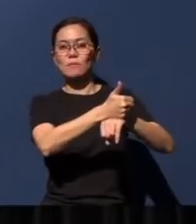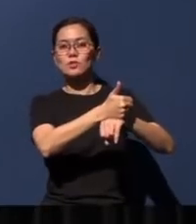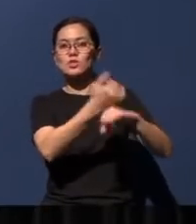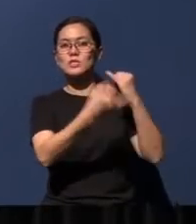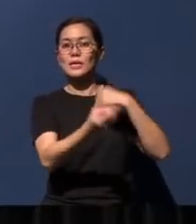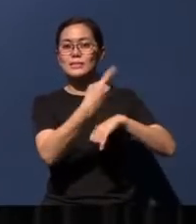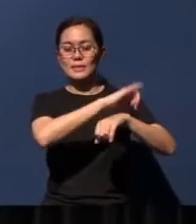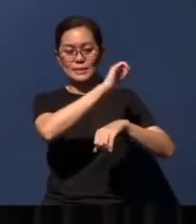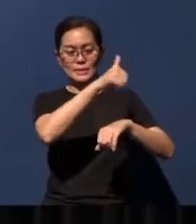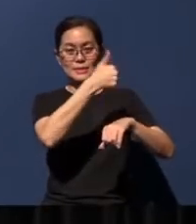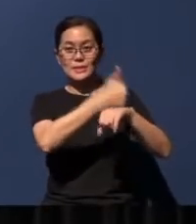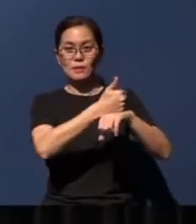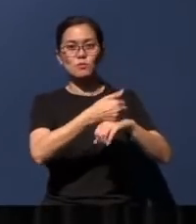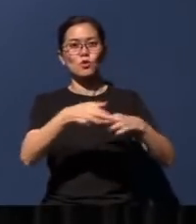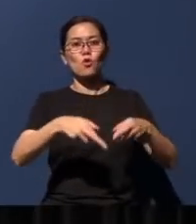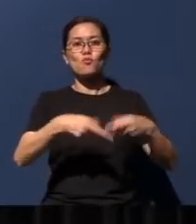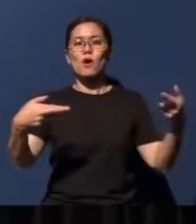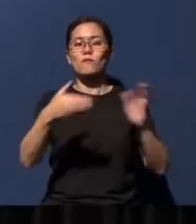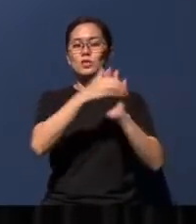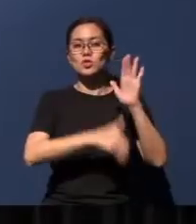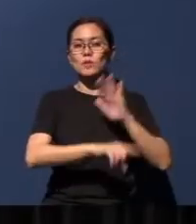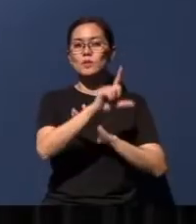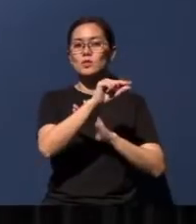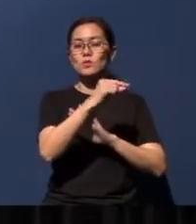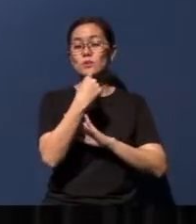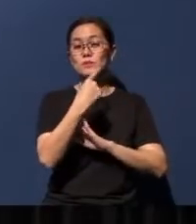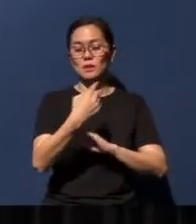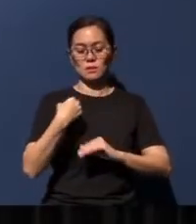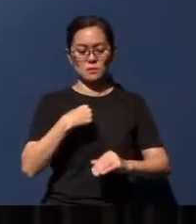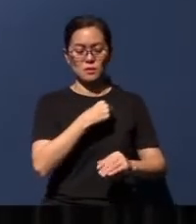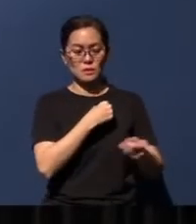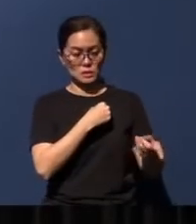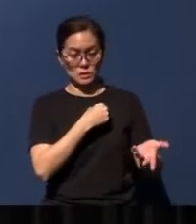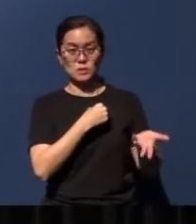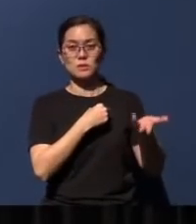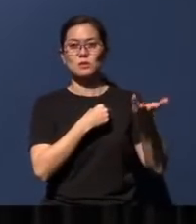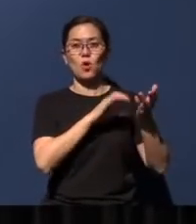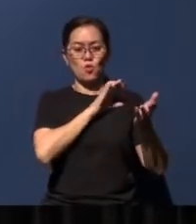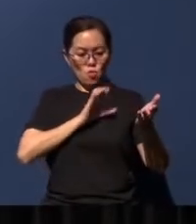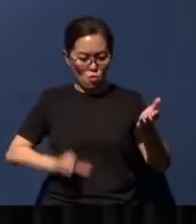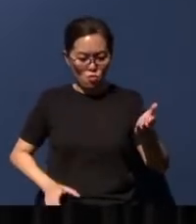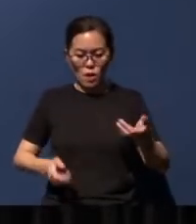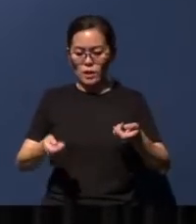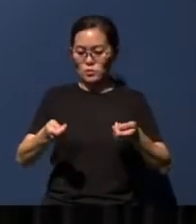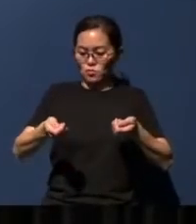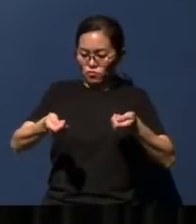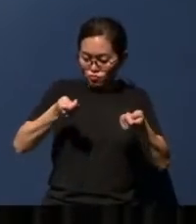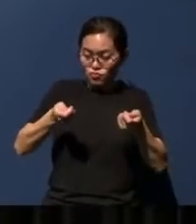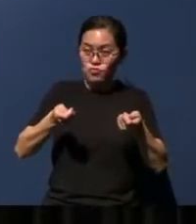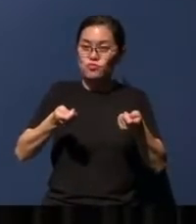Revelation chapter 20 tells us that Christ will rule in this kingdom